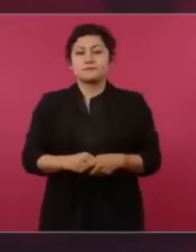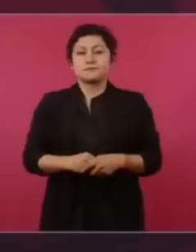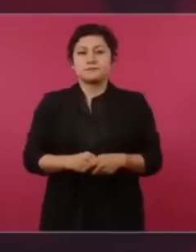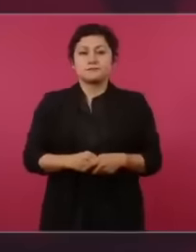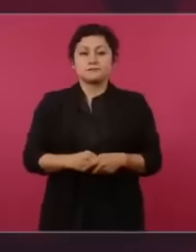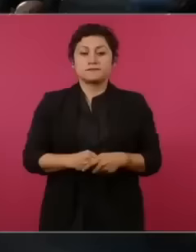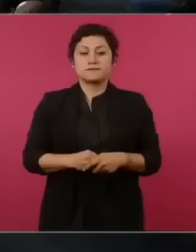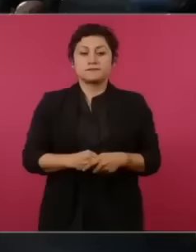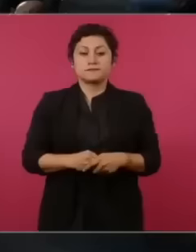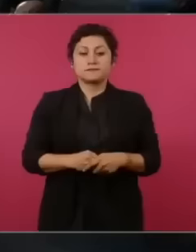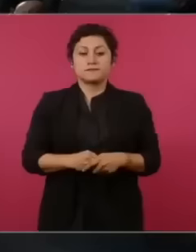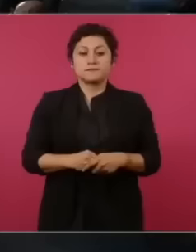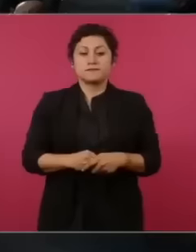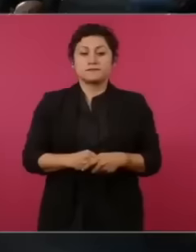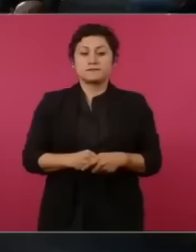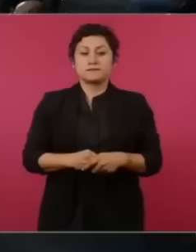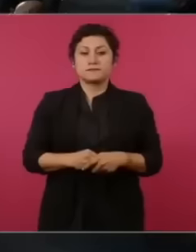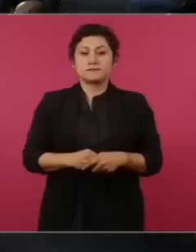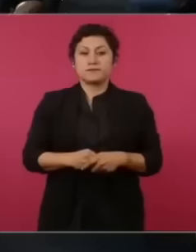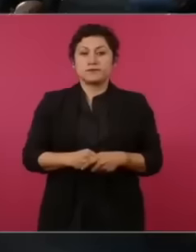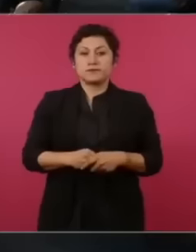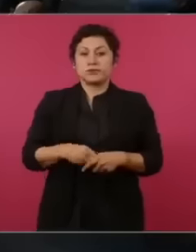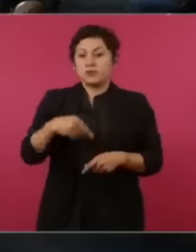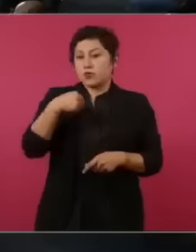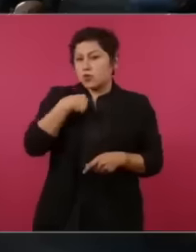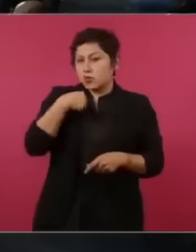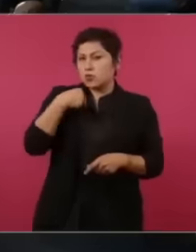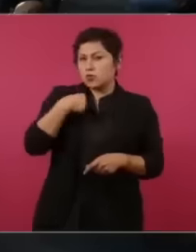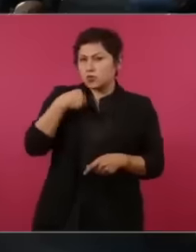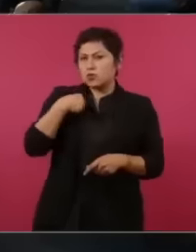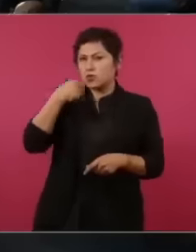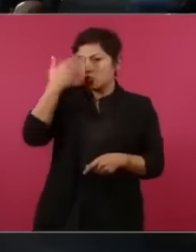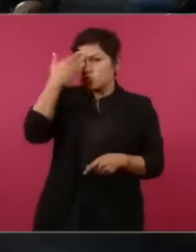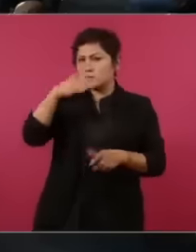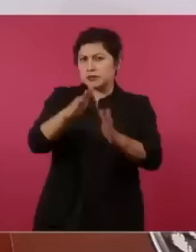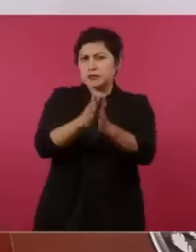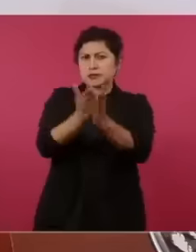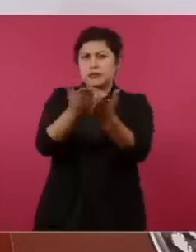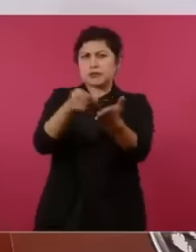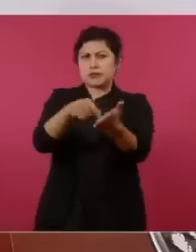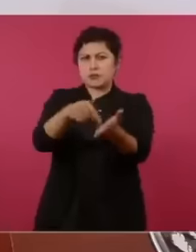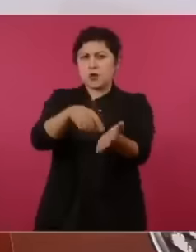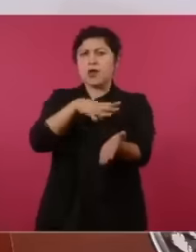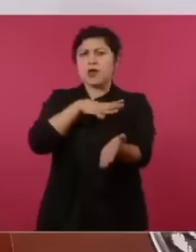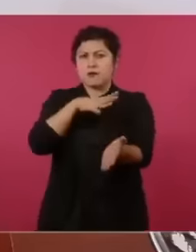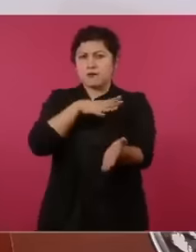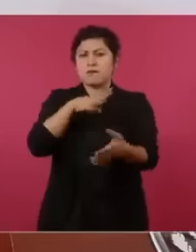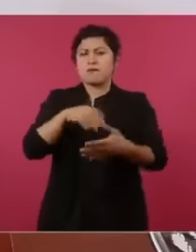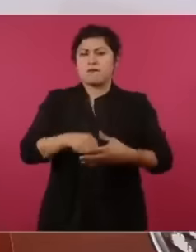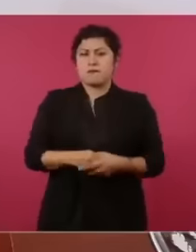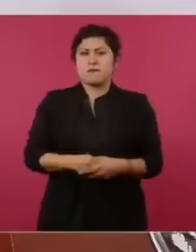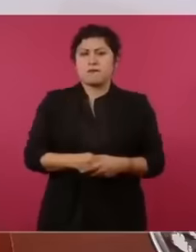I reproduce it in a book